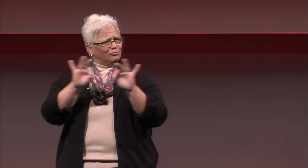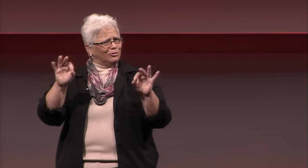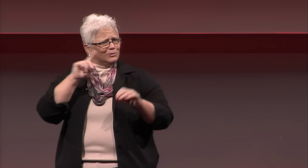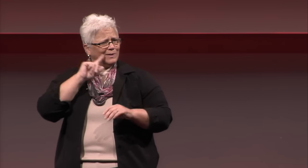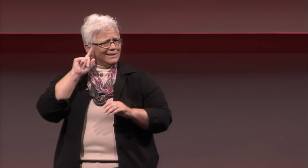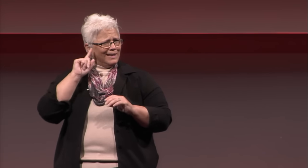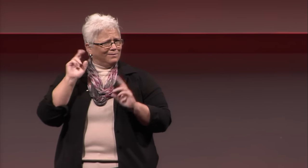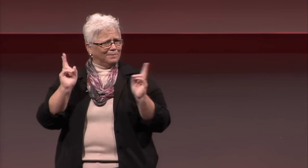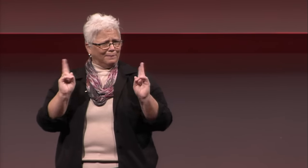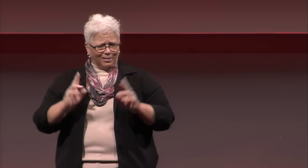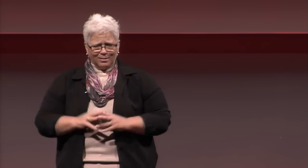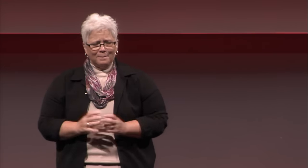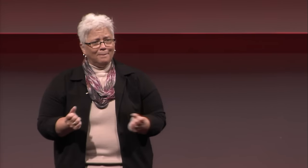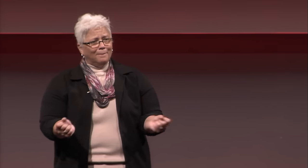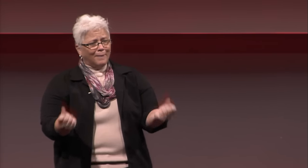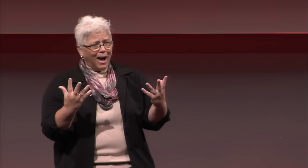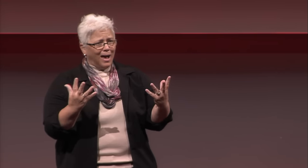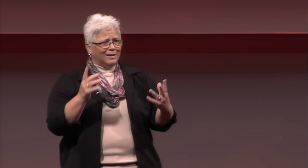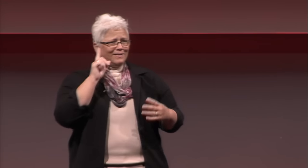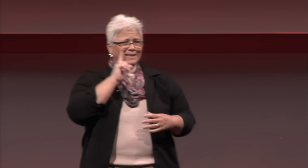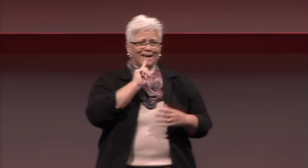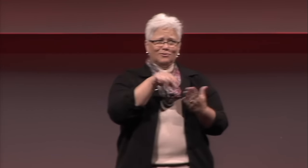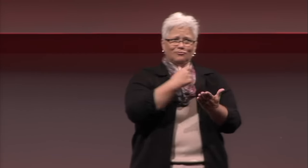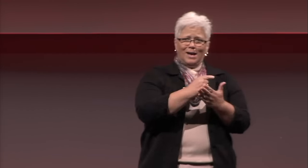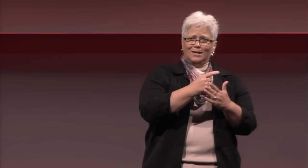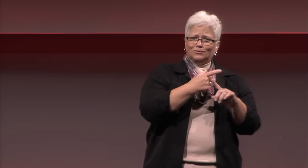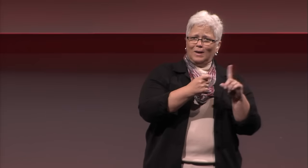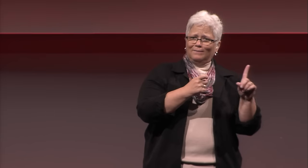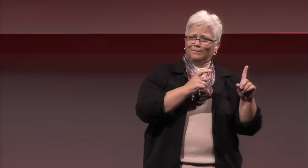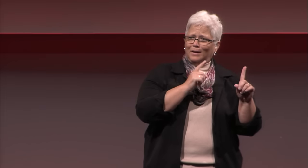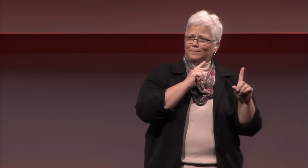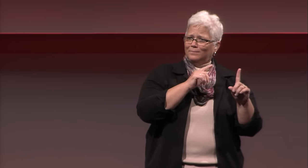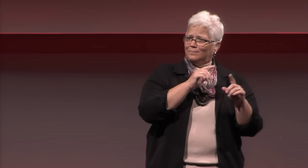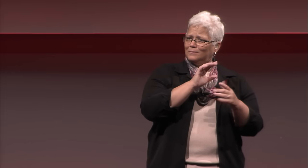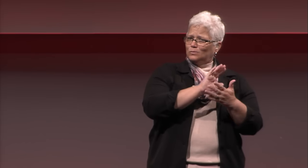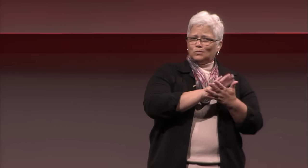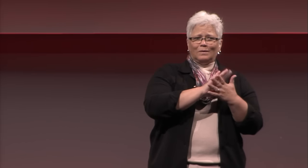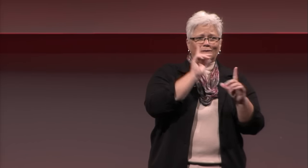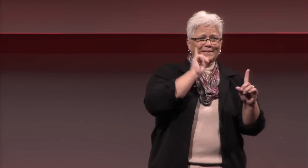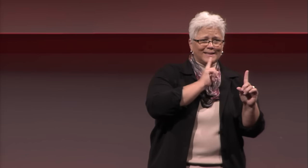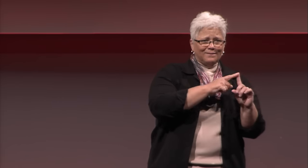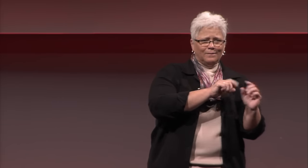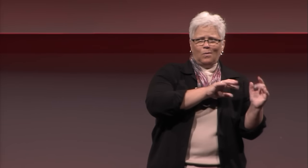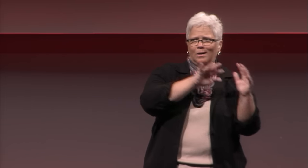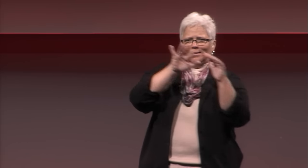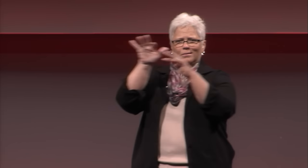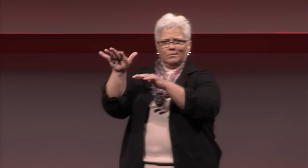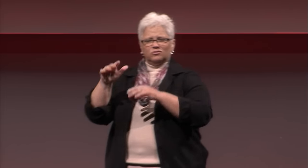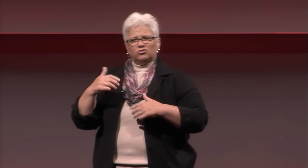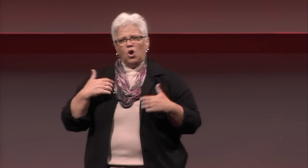which provided a college degree for Deaf individuals. Many Deaf graduates from the American School for the Deaf